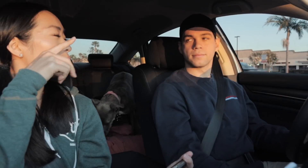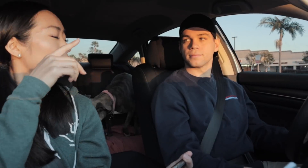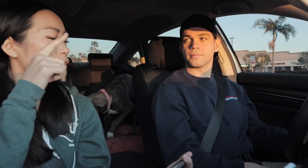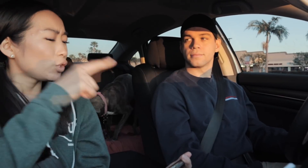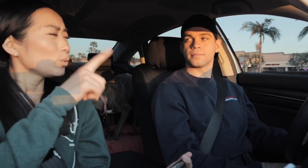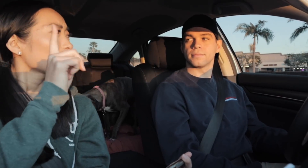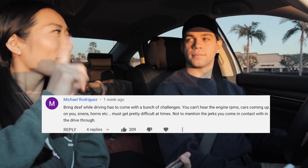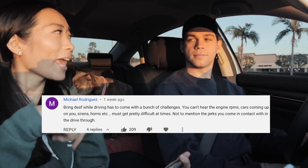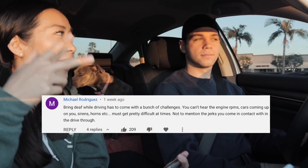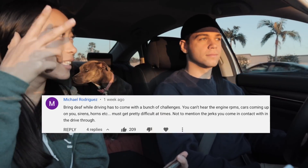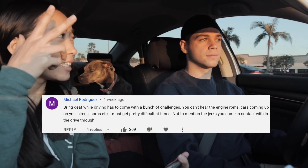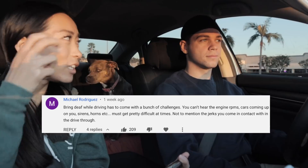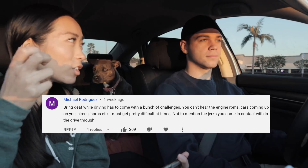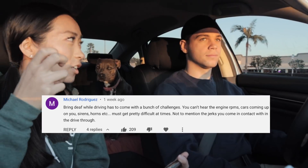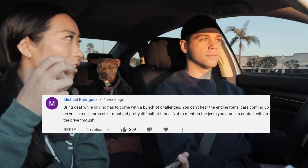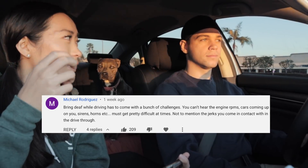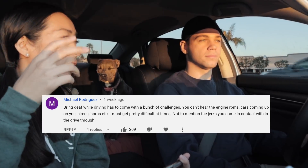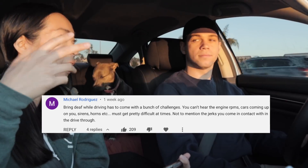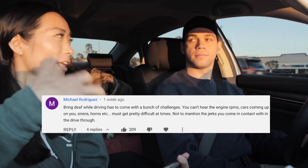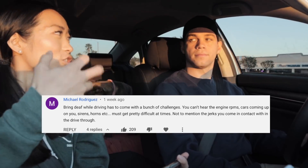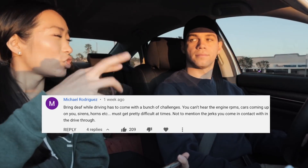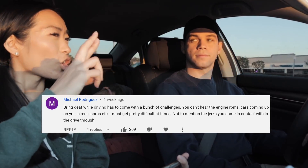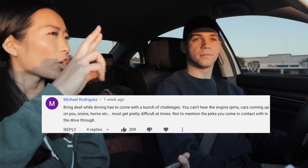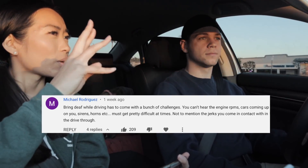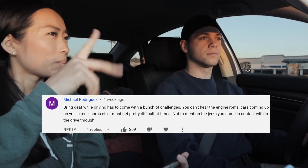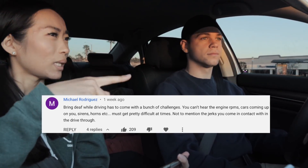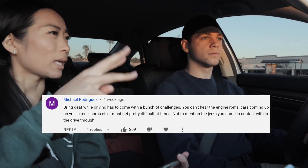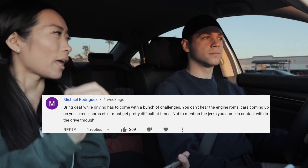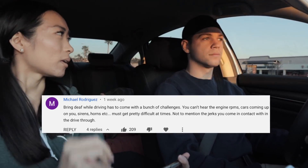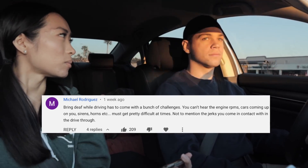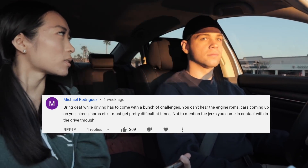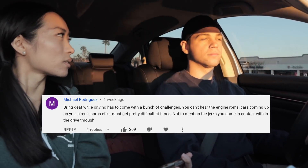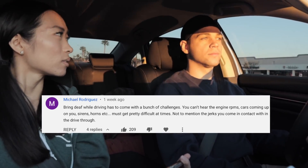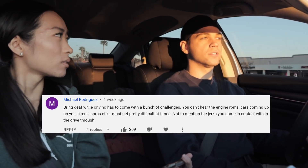E: You can't hear the engine's RPM's?